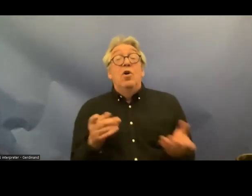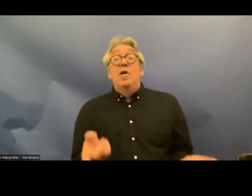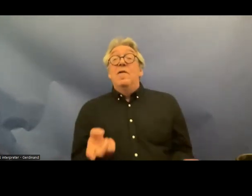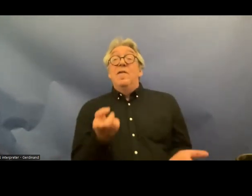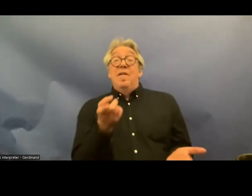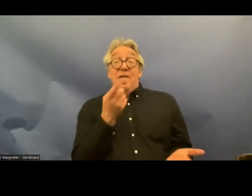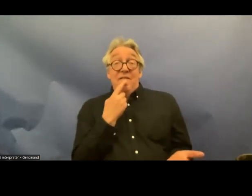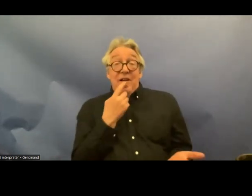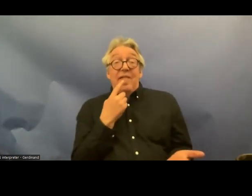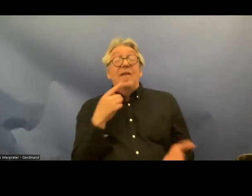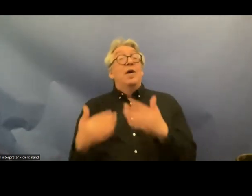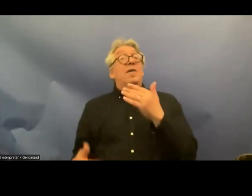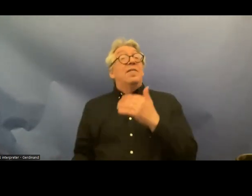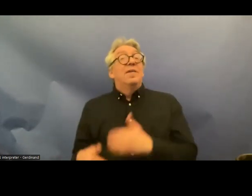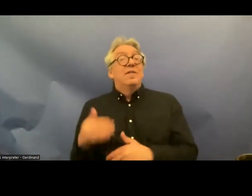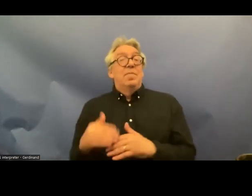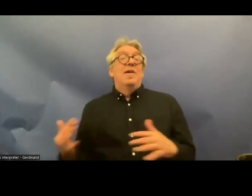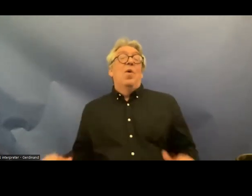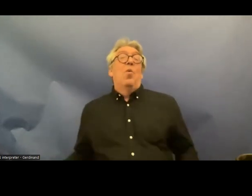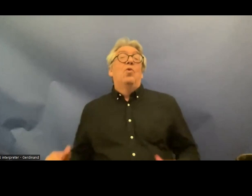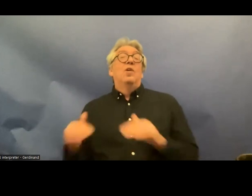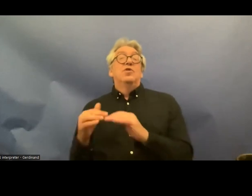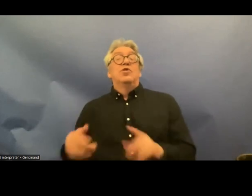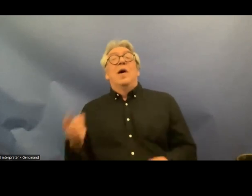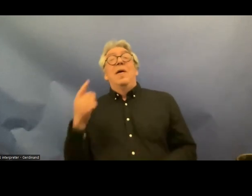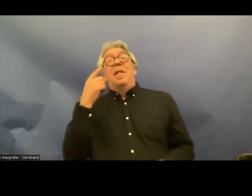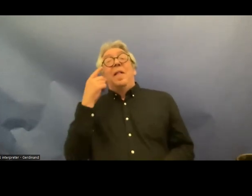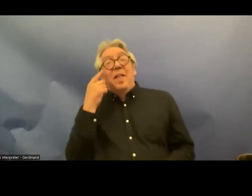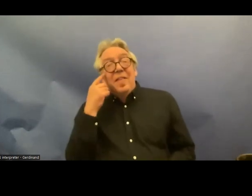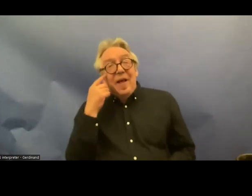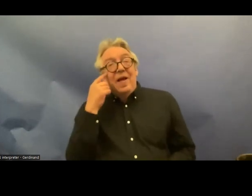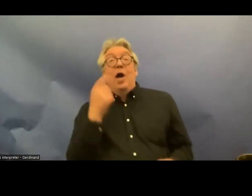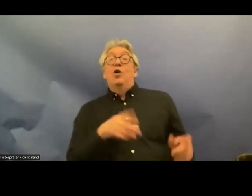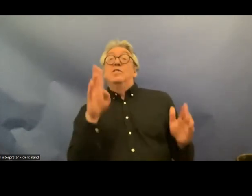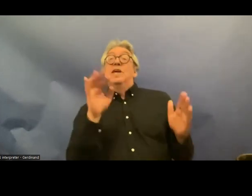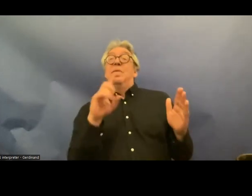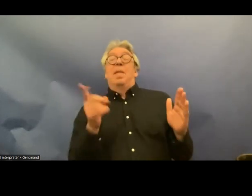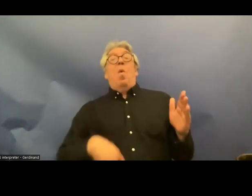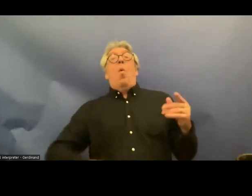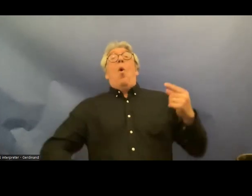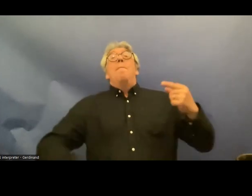organizations treat crpd as a political document rather than a binding legal